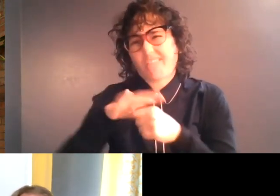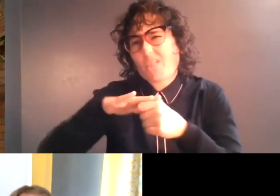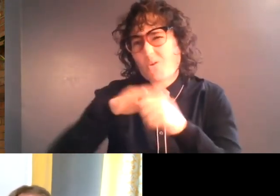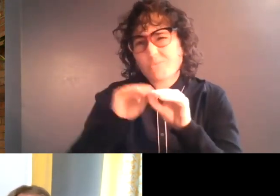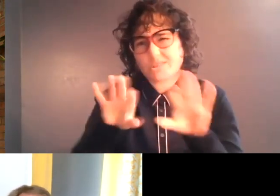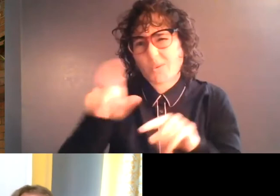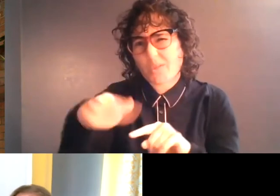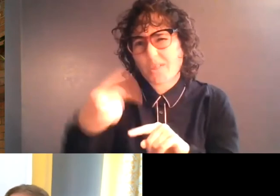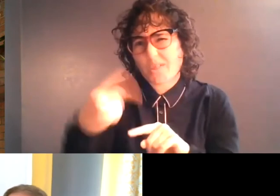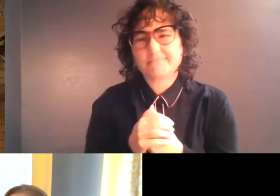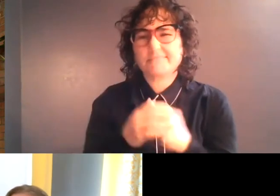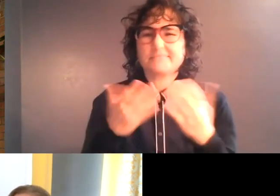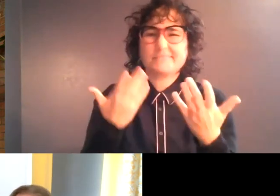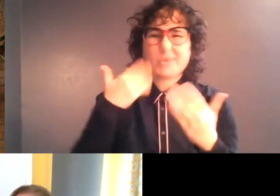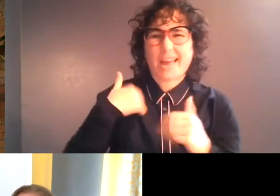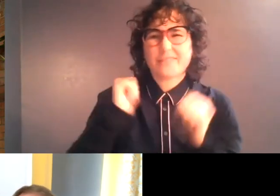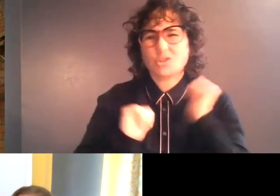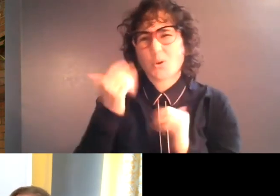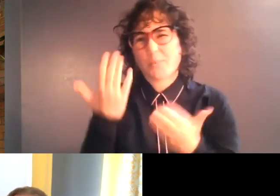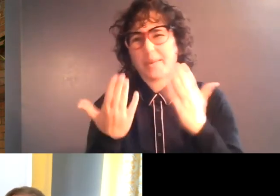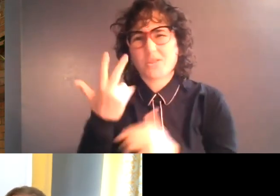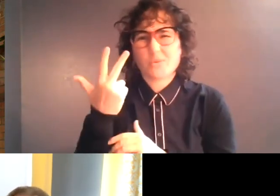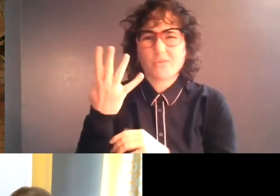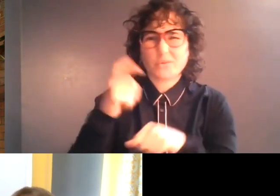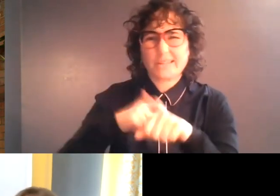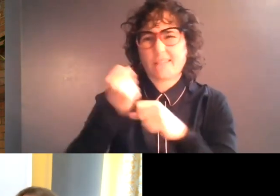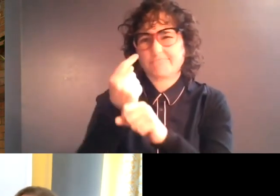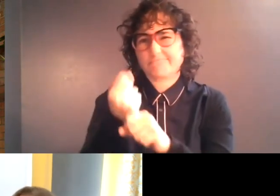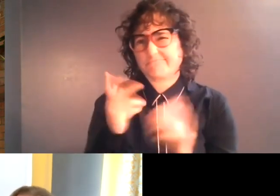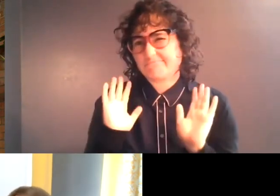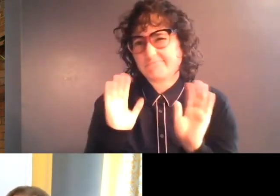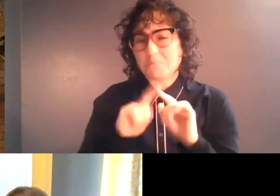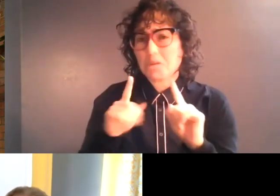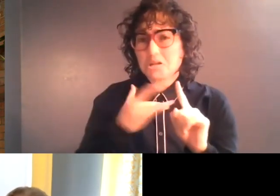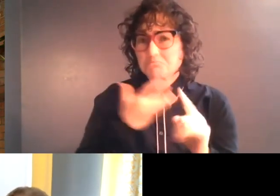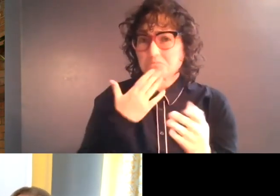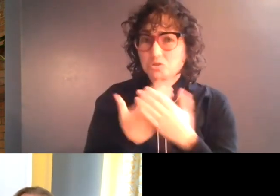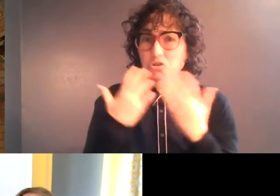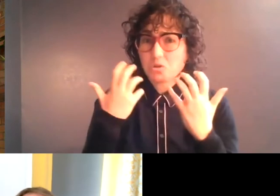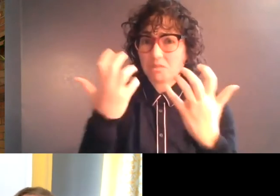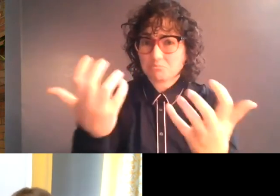shows three, maybe four times a year, but we always get a good crowd. We're all busy: